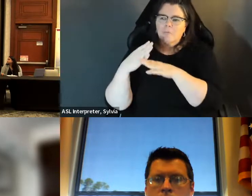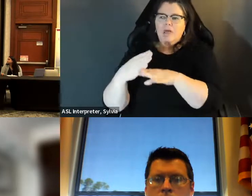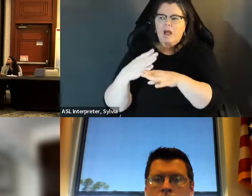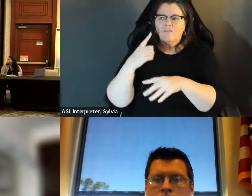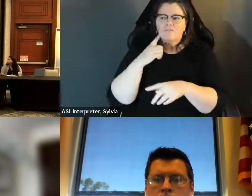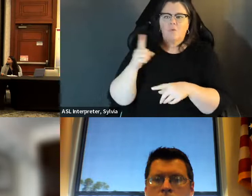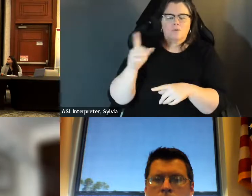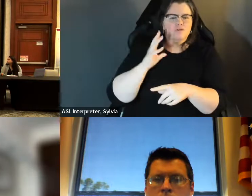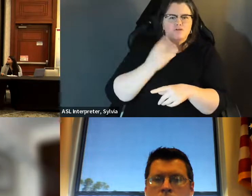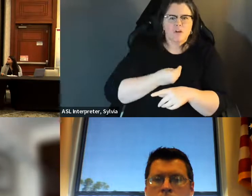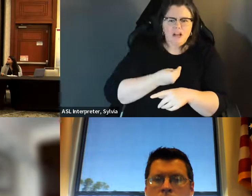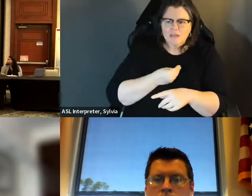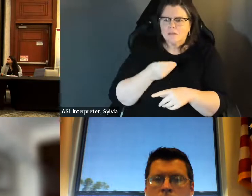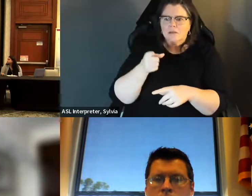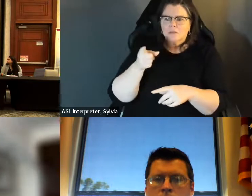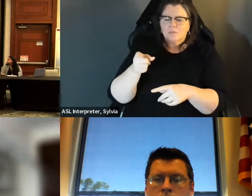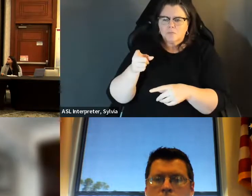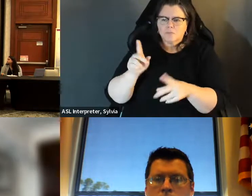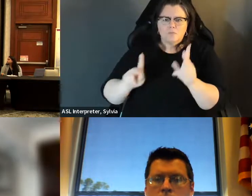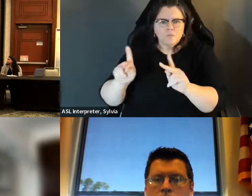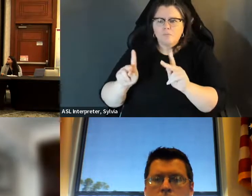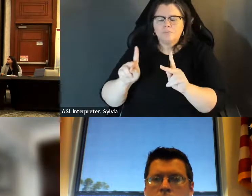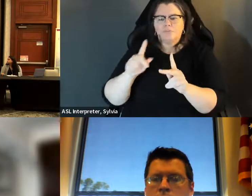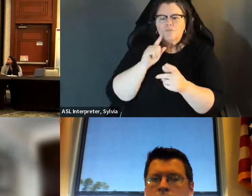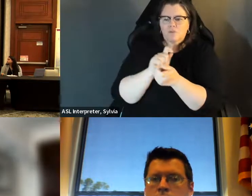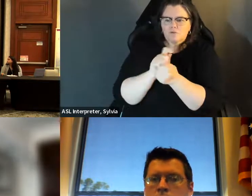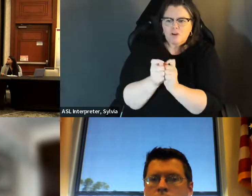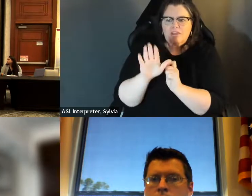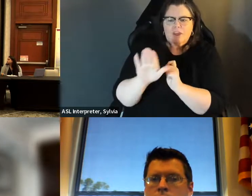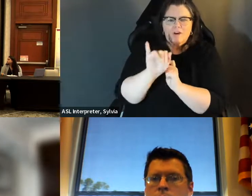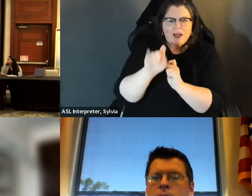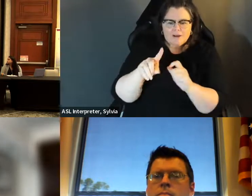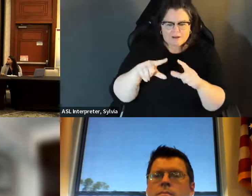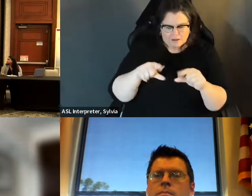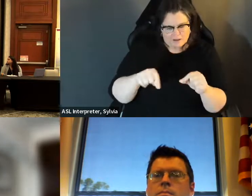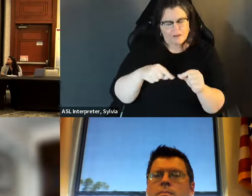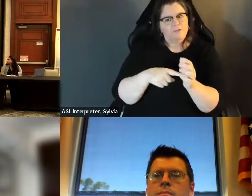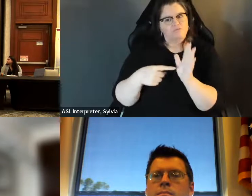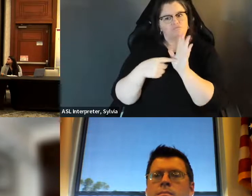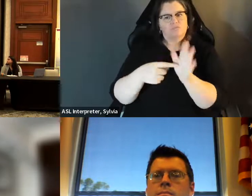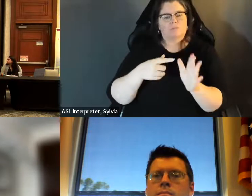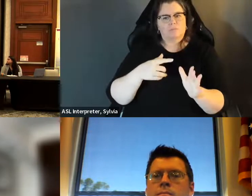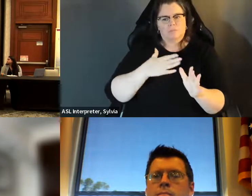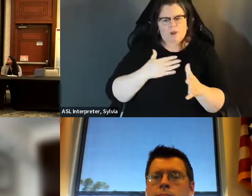about ways in which access to the ballot is being impacted, and and while the focus is on new legislation, you know, there's nothing that is out of balance like we we are seeing, you know, clearly efforts to prevent the trans community from getting ids updated that reflect their